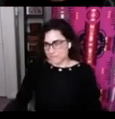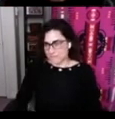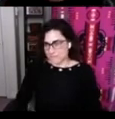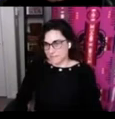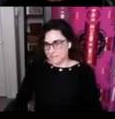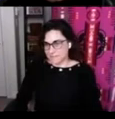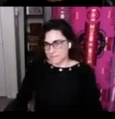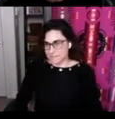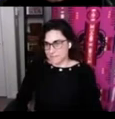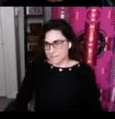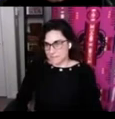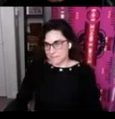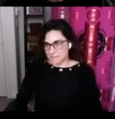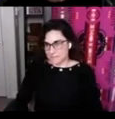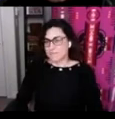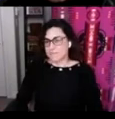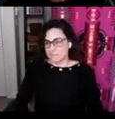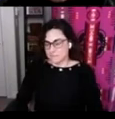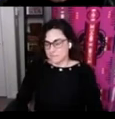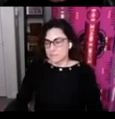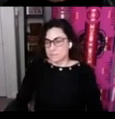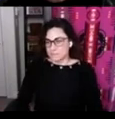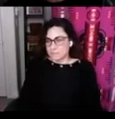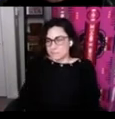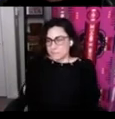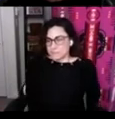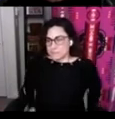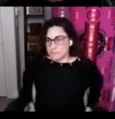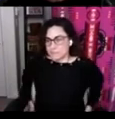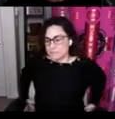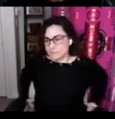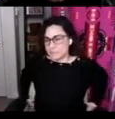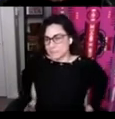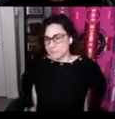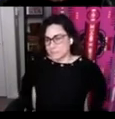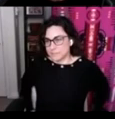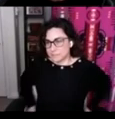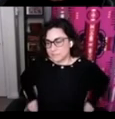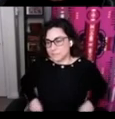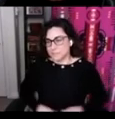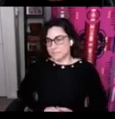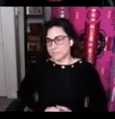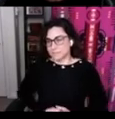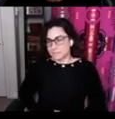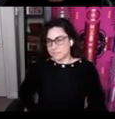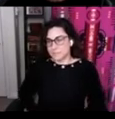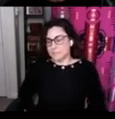as well and so our NEȾOLṈEW̱ research focused around developing our teachers to enhance